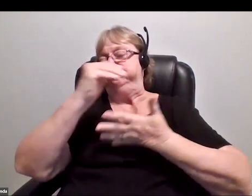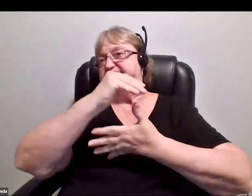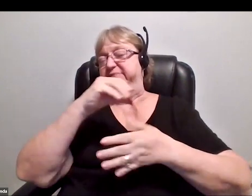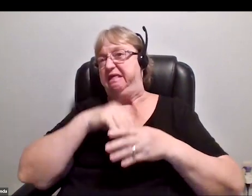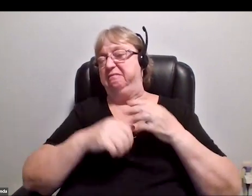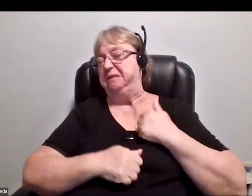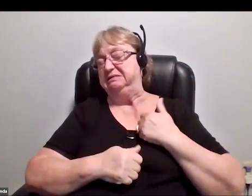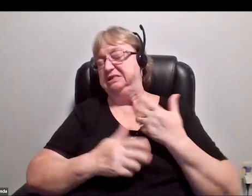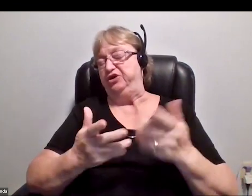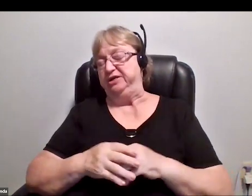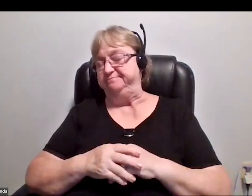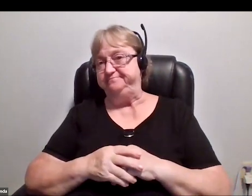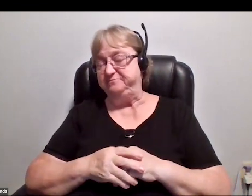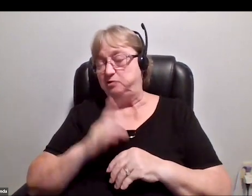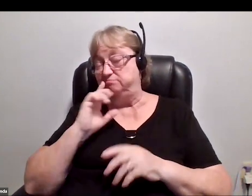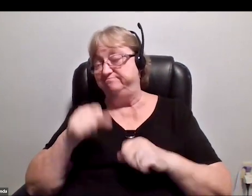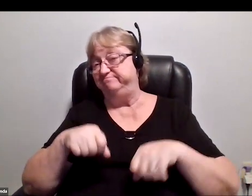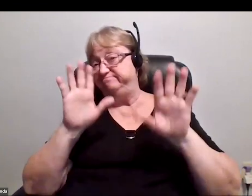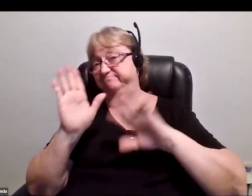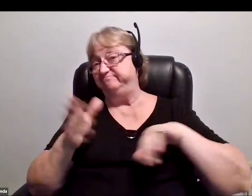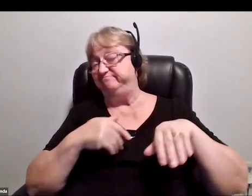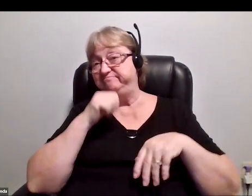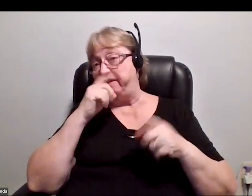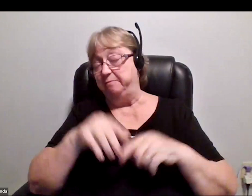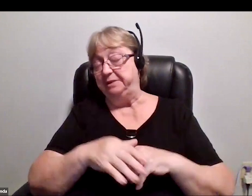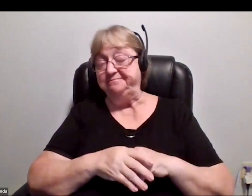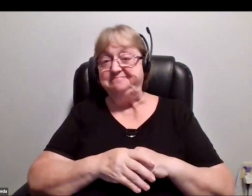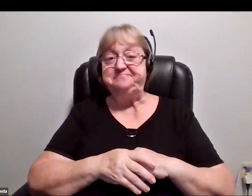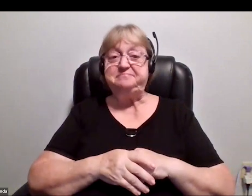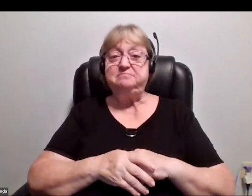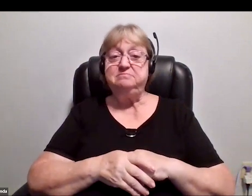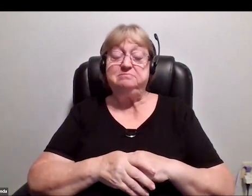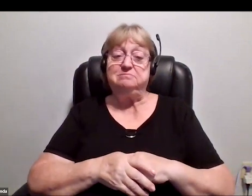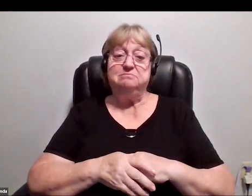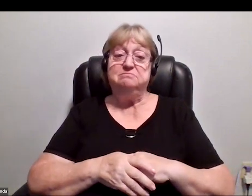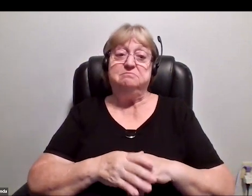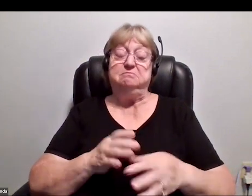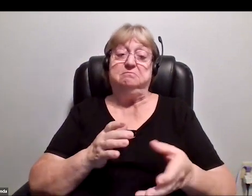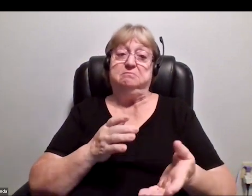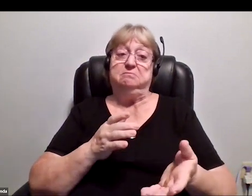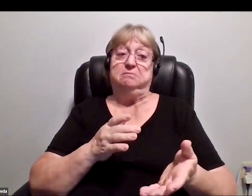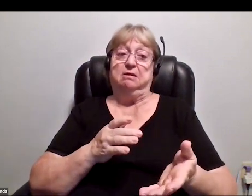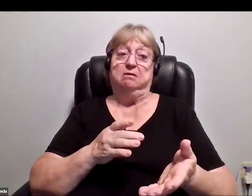So I gave up on that. That was not going to happen and certainly was not a-- being a warrant officer